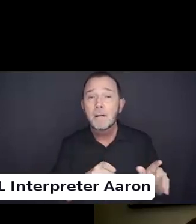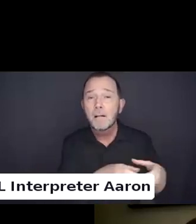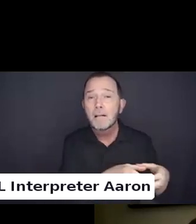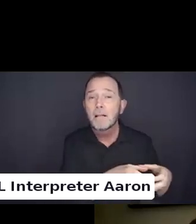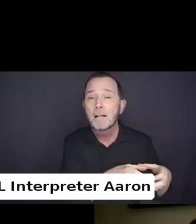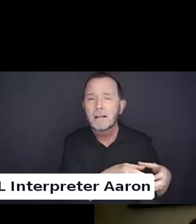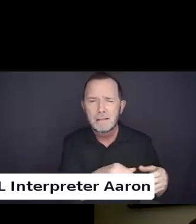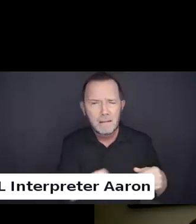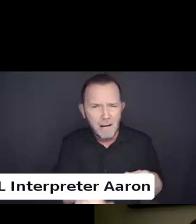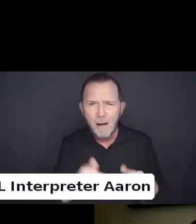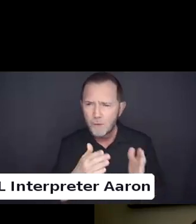trying to exclude folks.